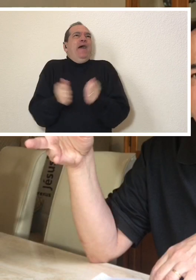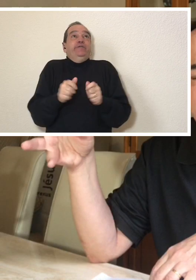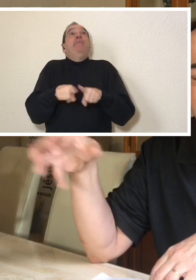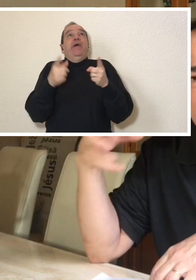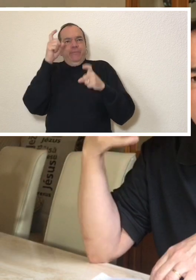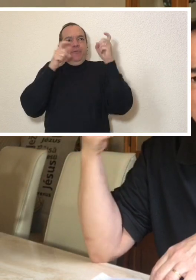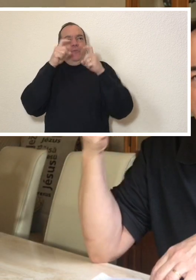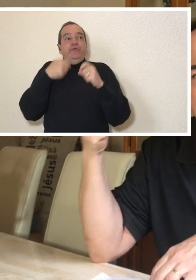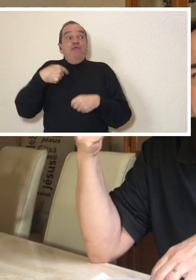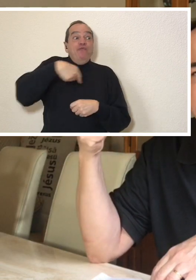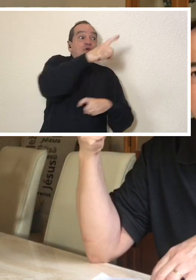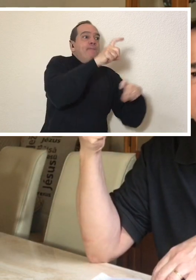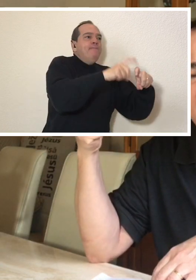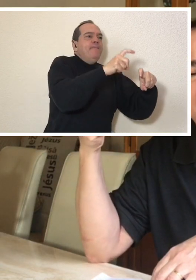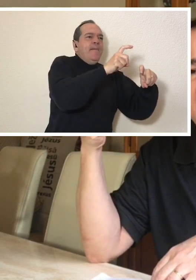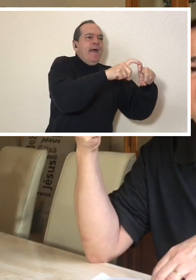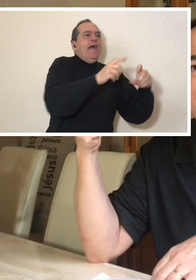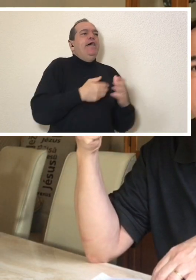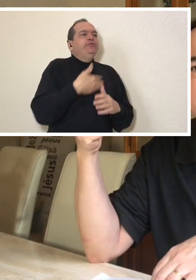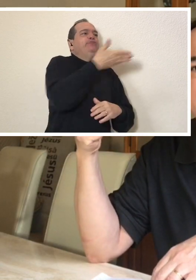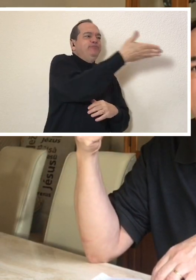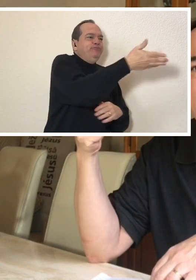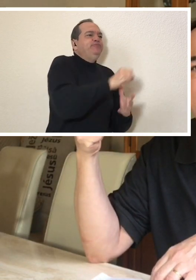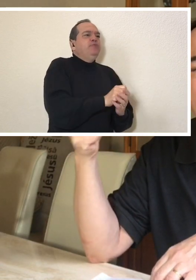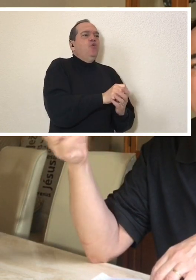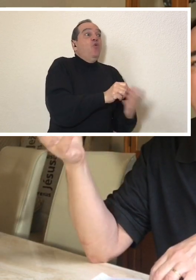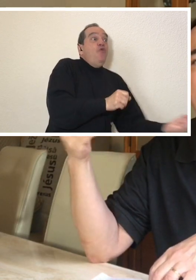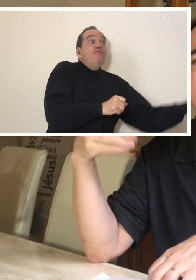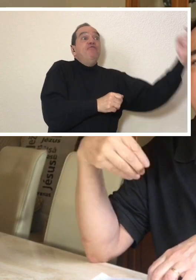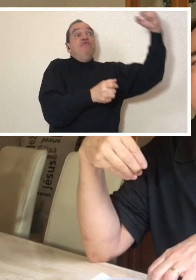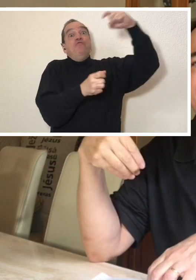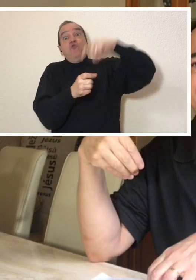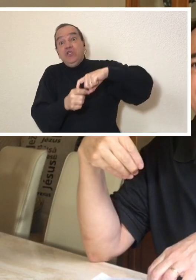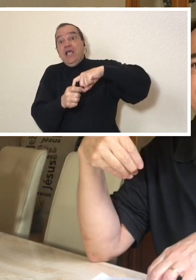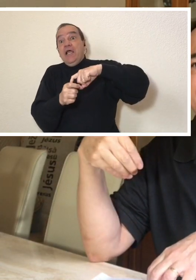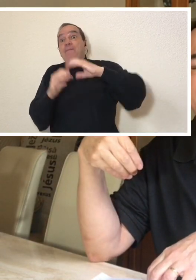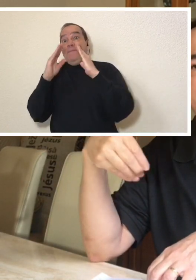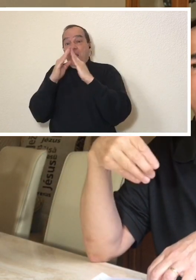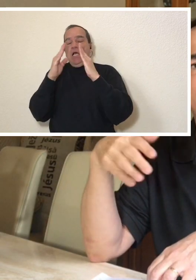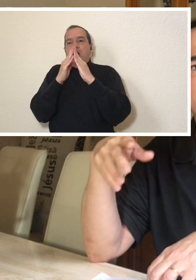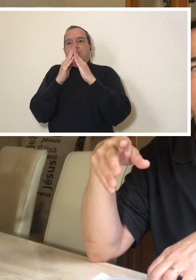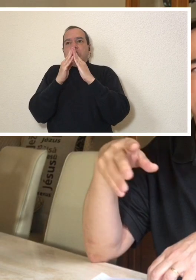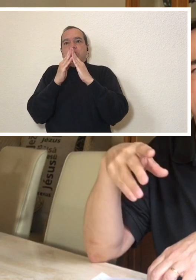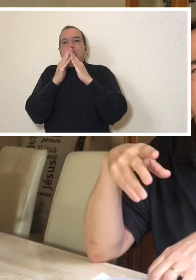but I was still worrying about my front and back yard.. when I came back home